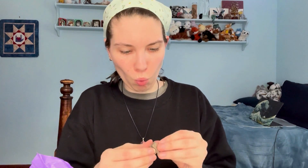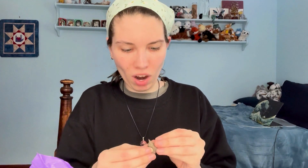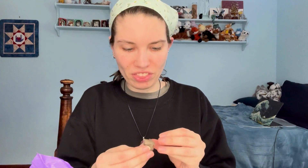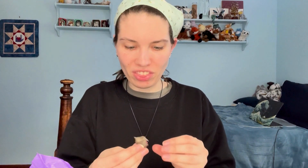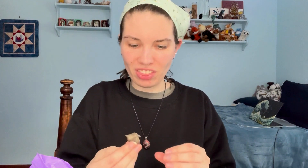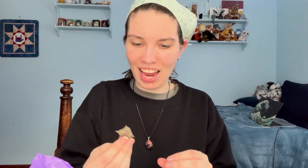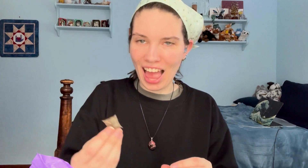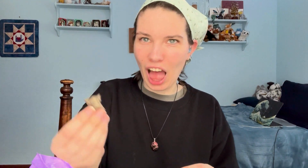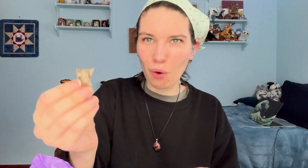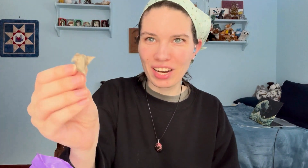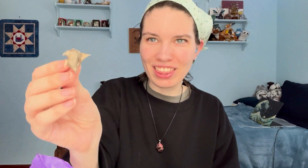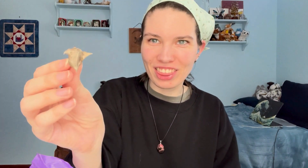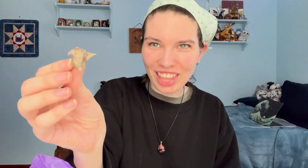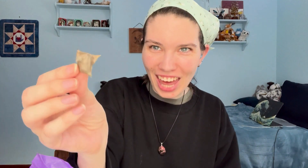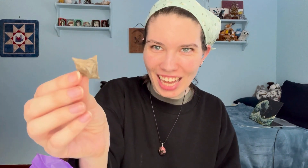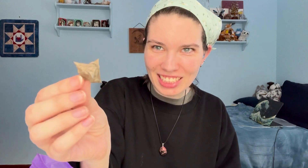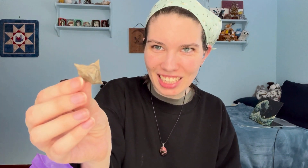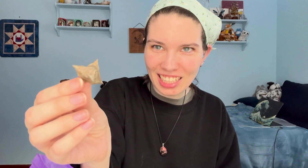What the hell is this??